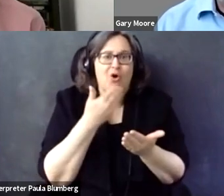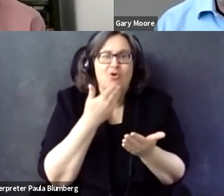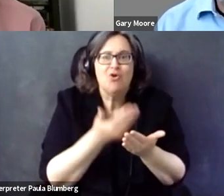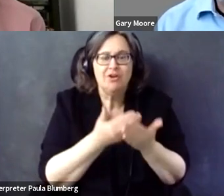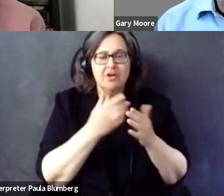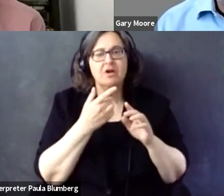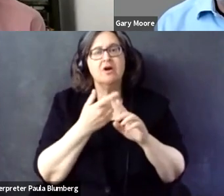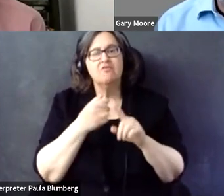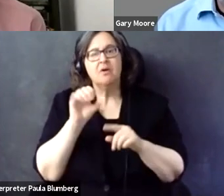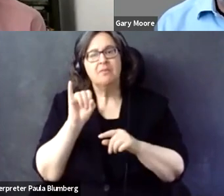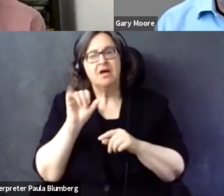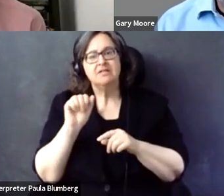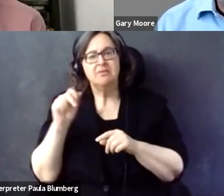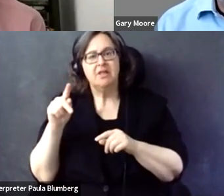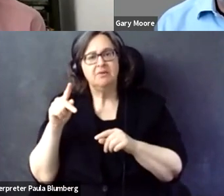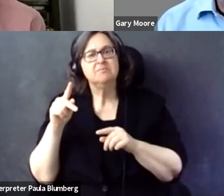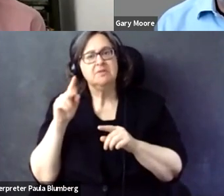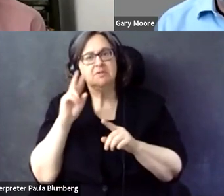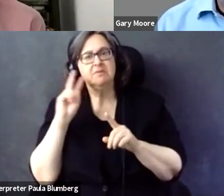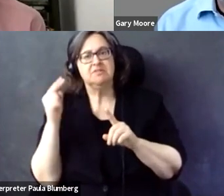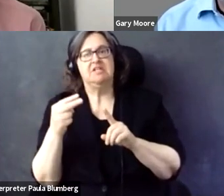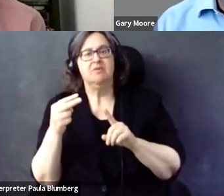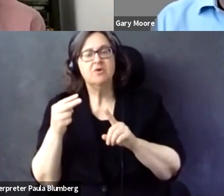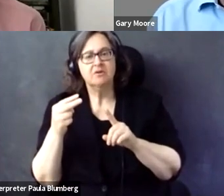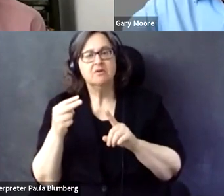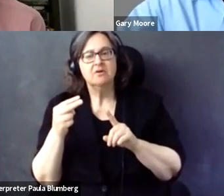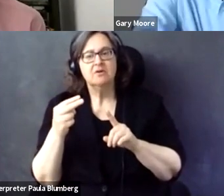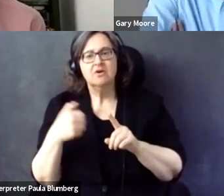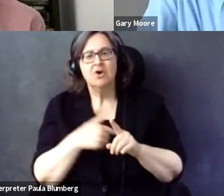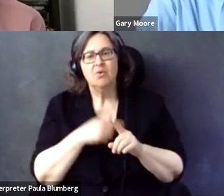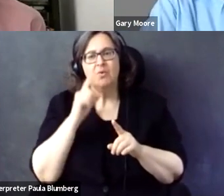that is -- I don't know them all so I can't say that all of them are good.